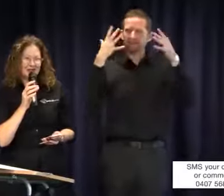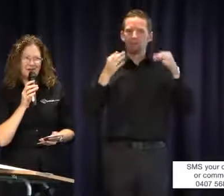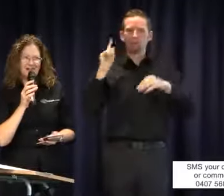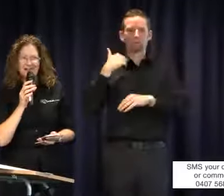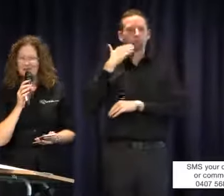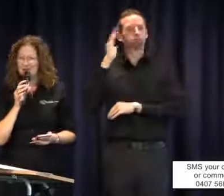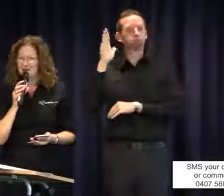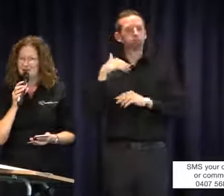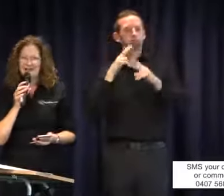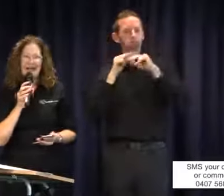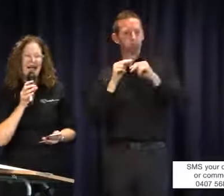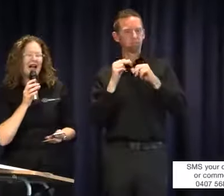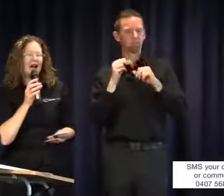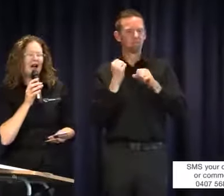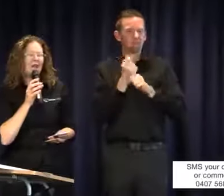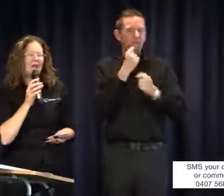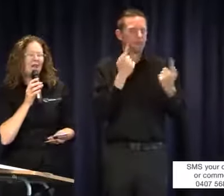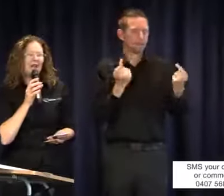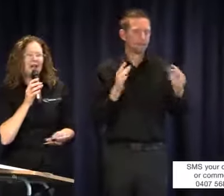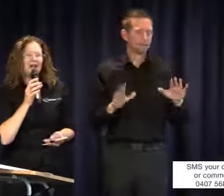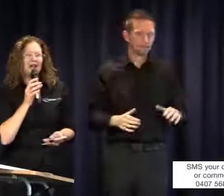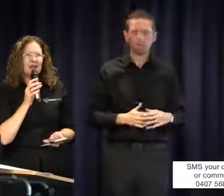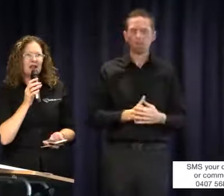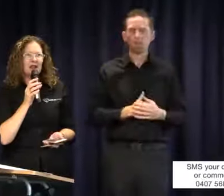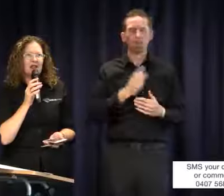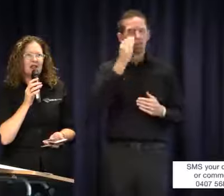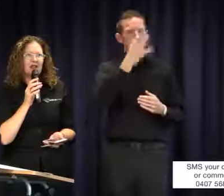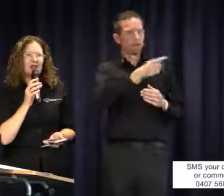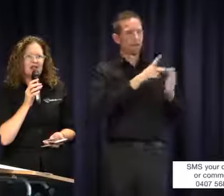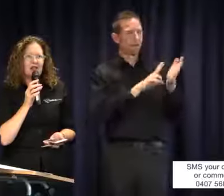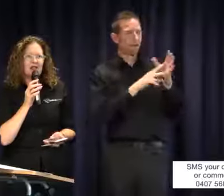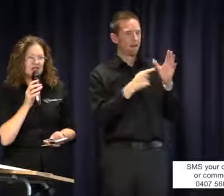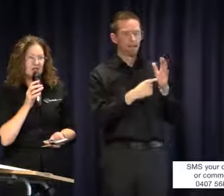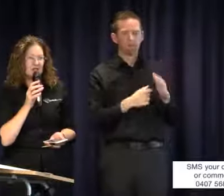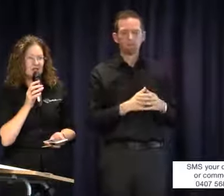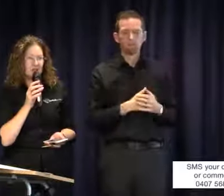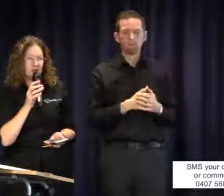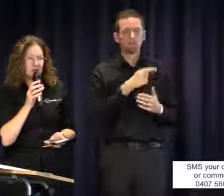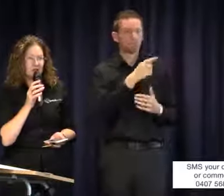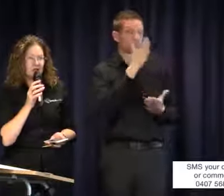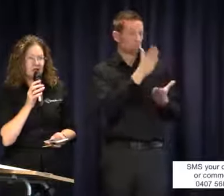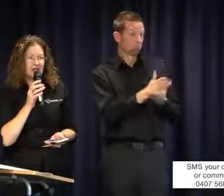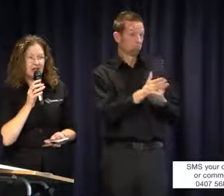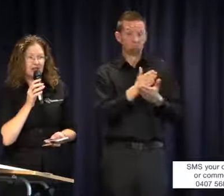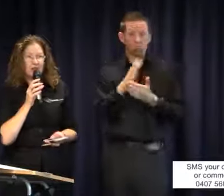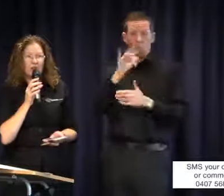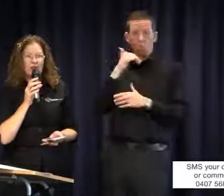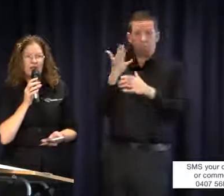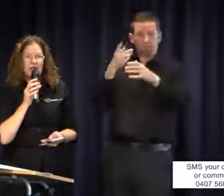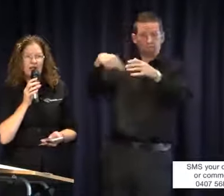to make it easier for everybody. But Natalie, there is a shortage of interpreters. When